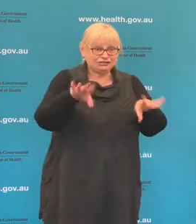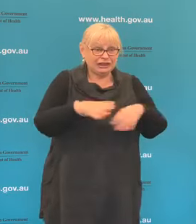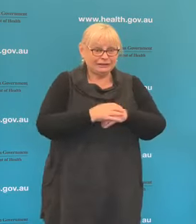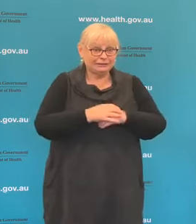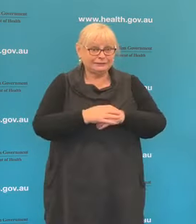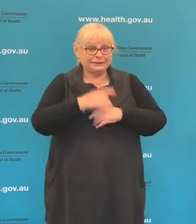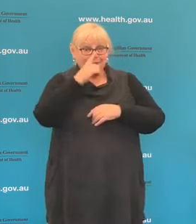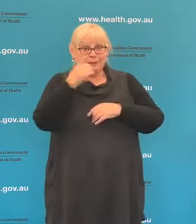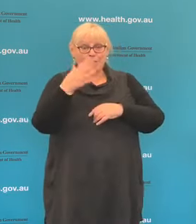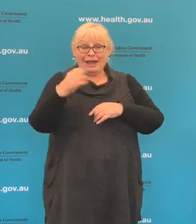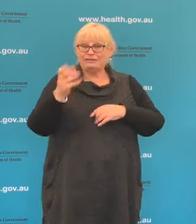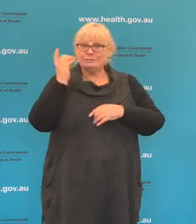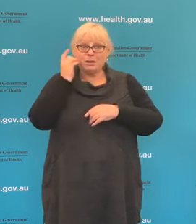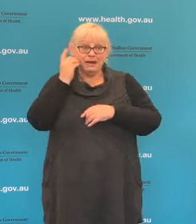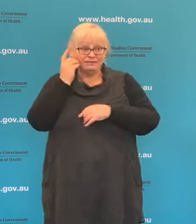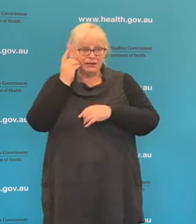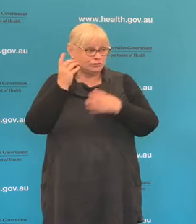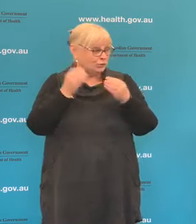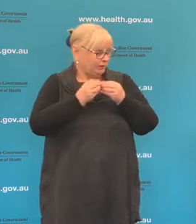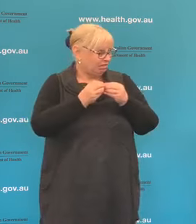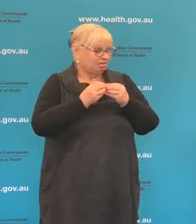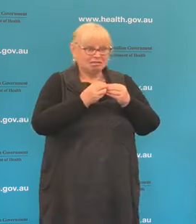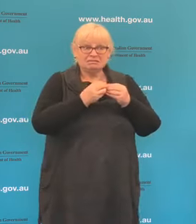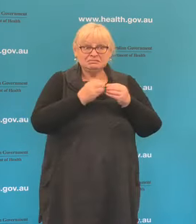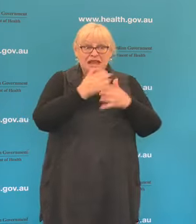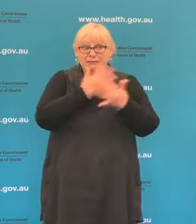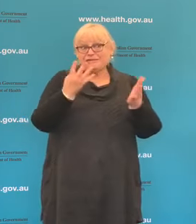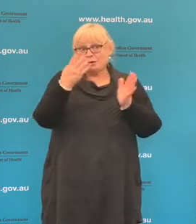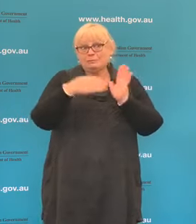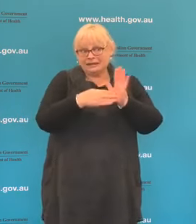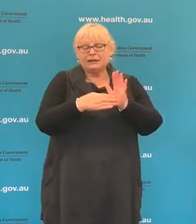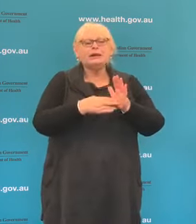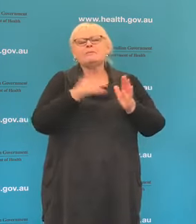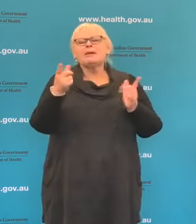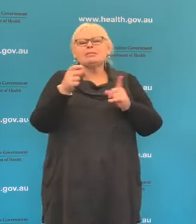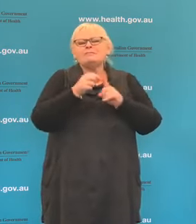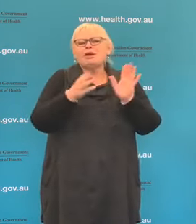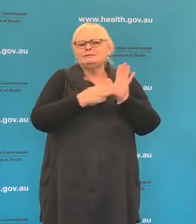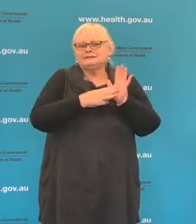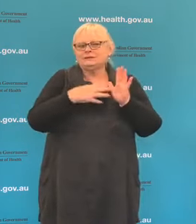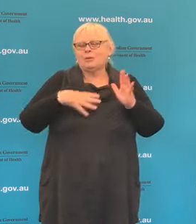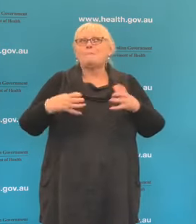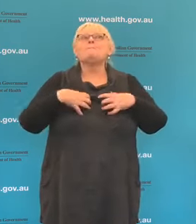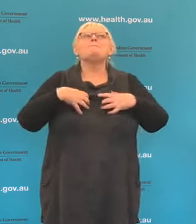mobile phones with them but obviously the Prime Minister is very keen to get that number up a lot further.